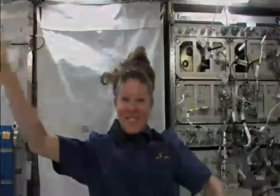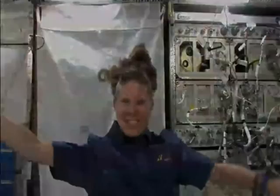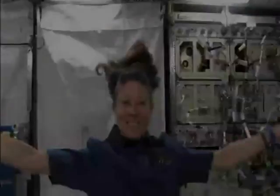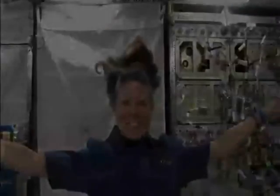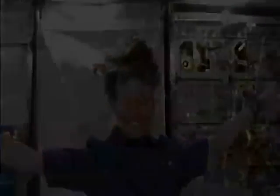Bye!